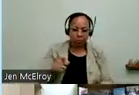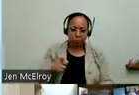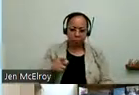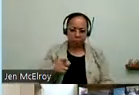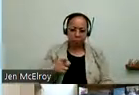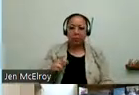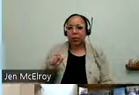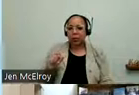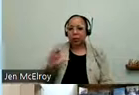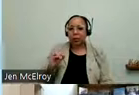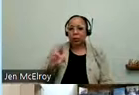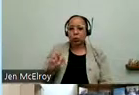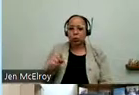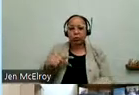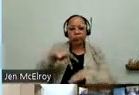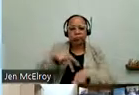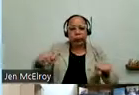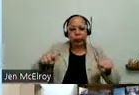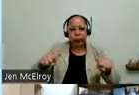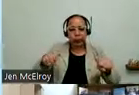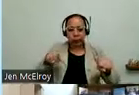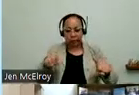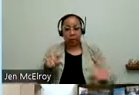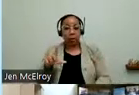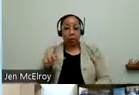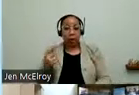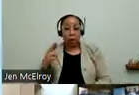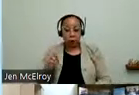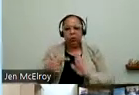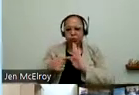scooters. And focussing on MOPD on the scooter program. And so we really